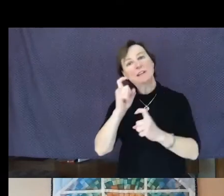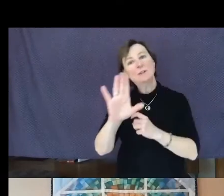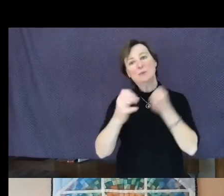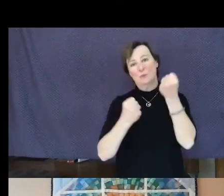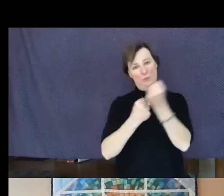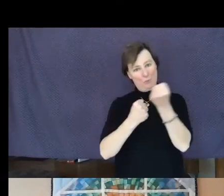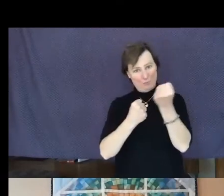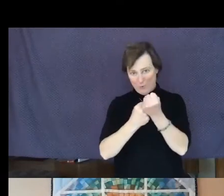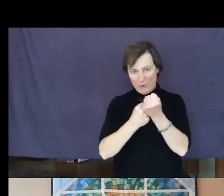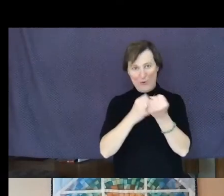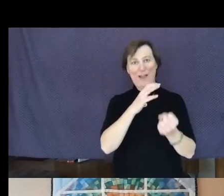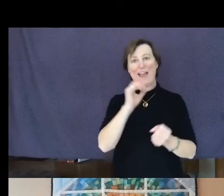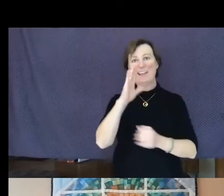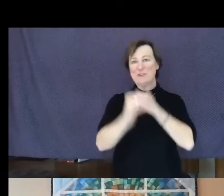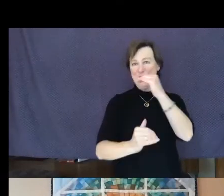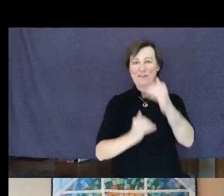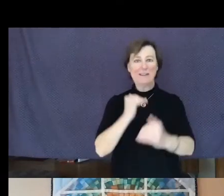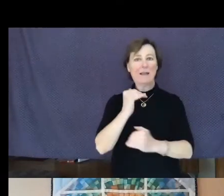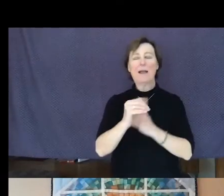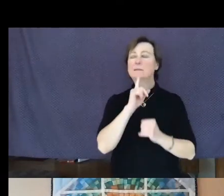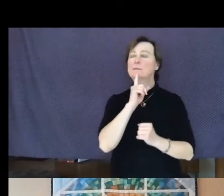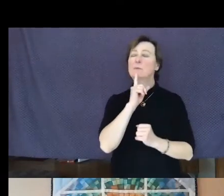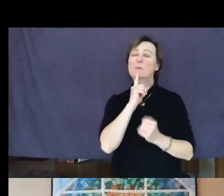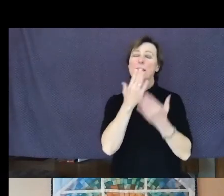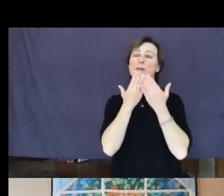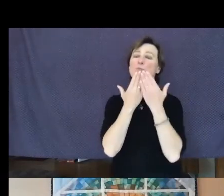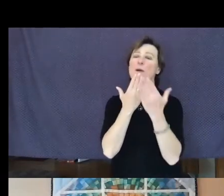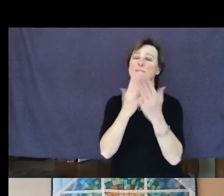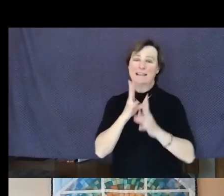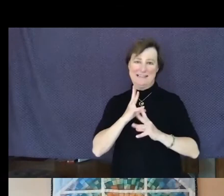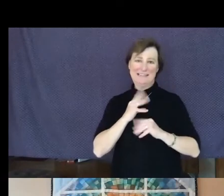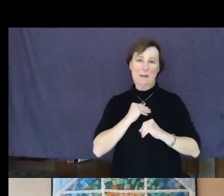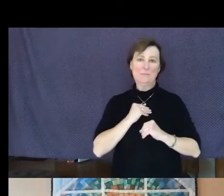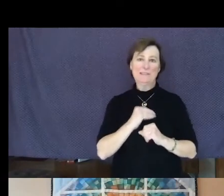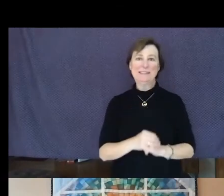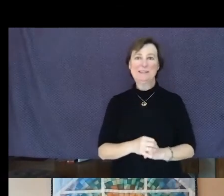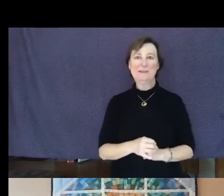and your kindness are gratefully accepted.